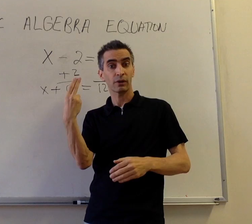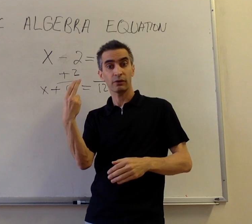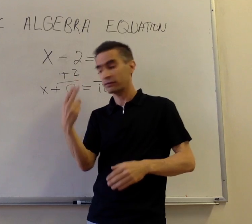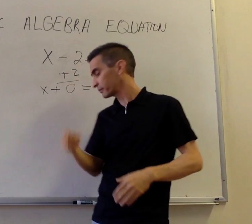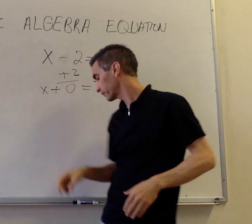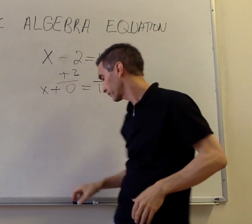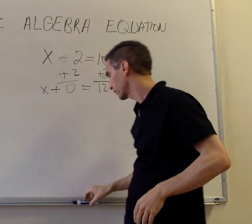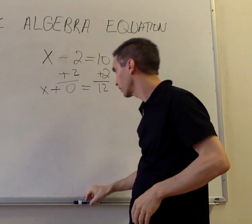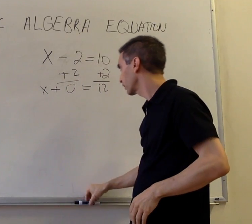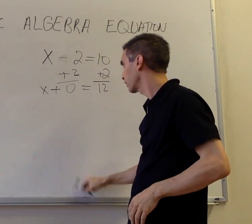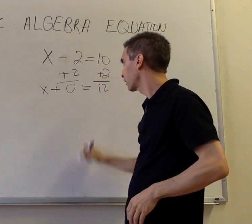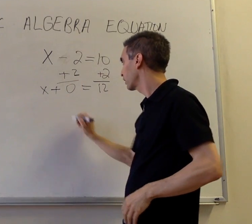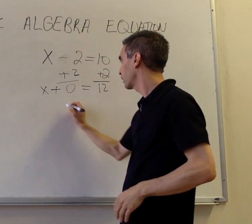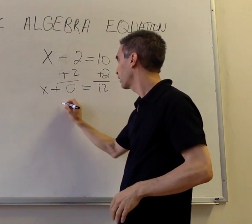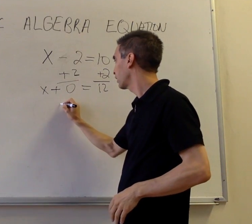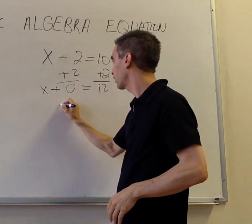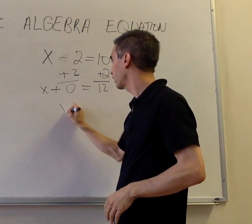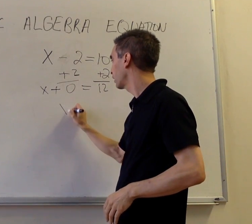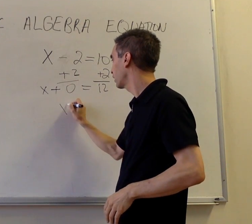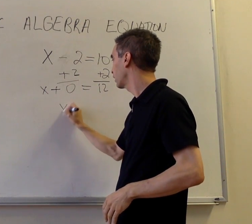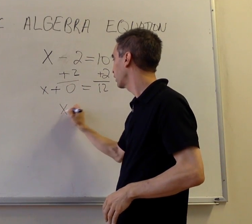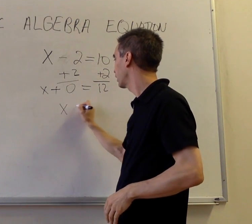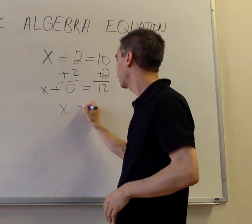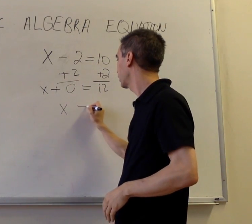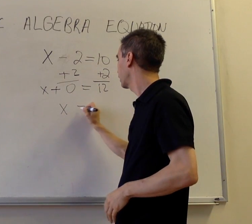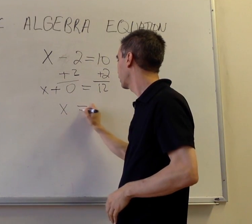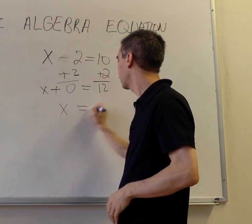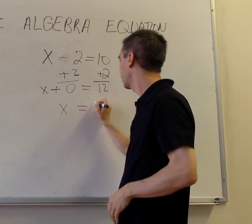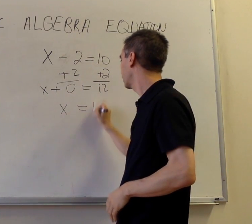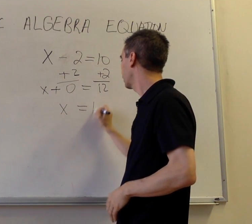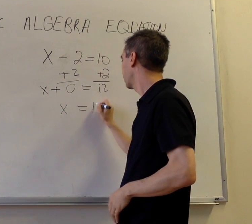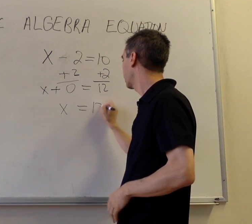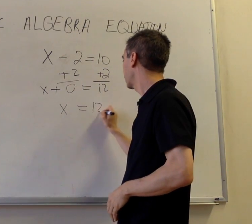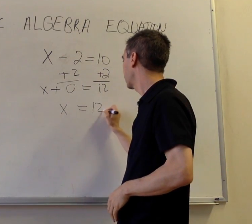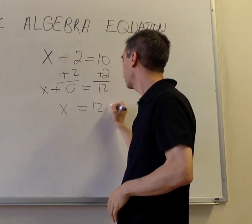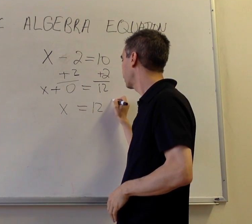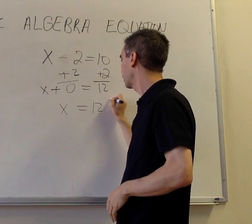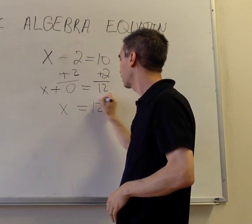Means that x = 12.